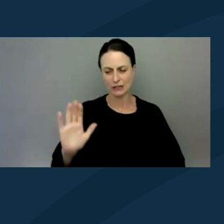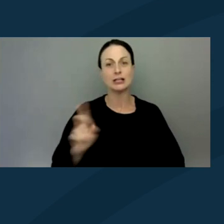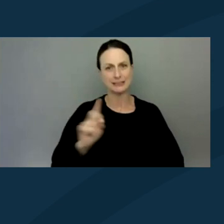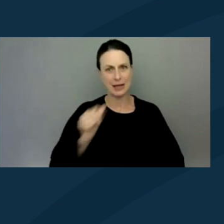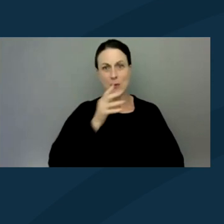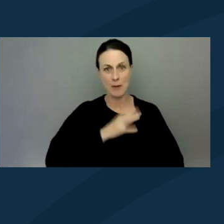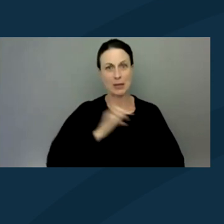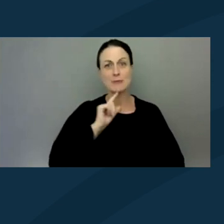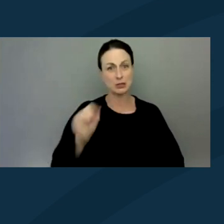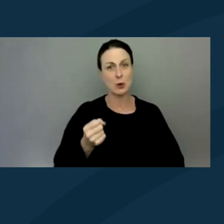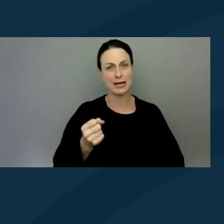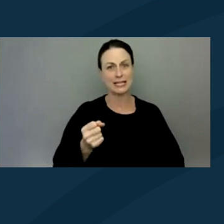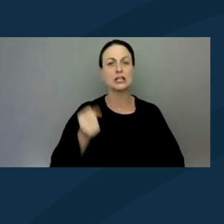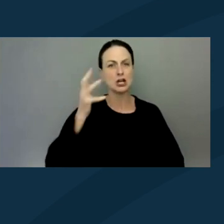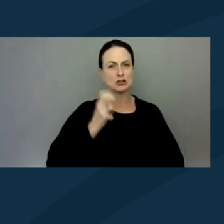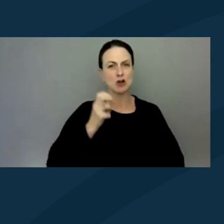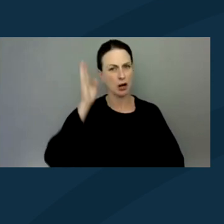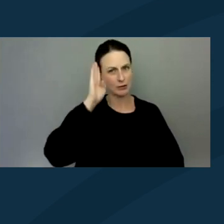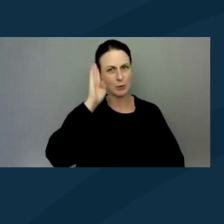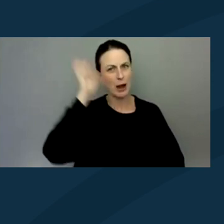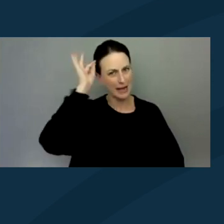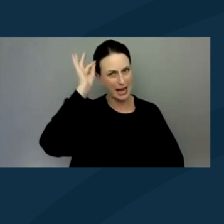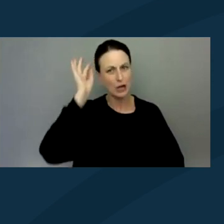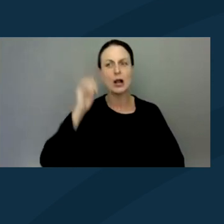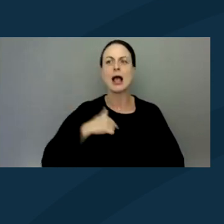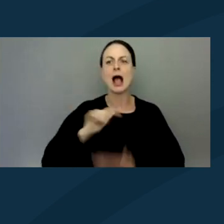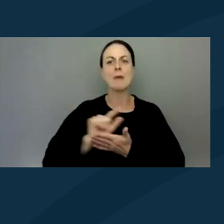I'm wearing a black shirt and my background is blurred, and I'm a legal intern at DREDF.